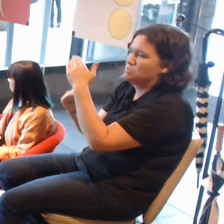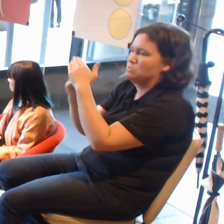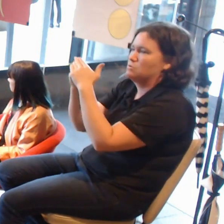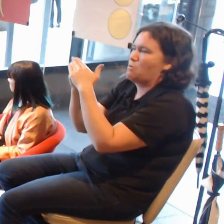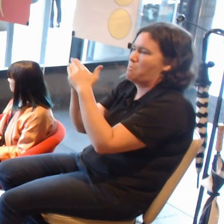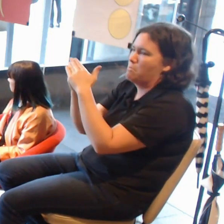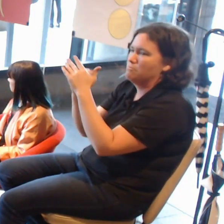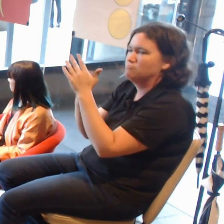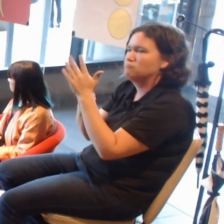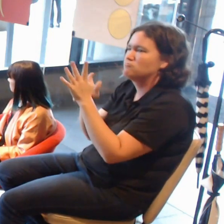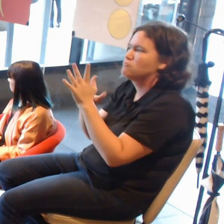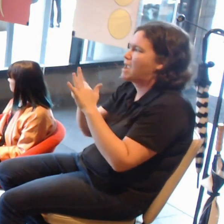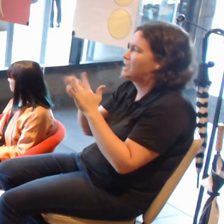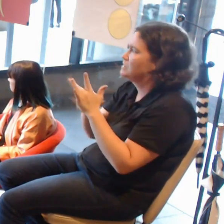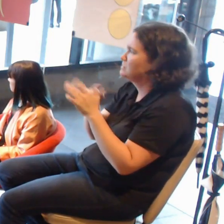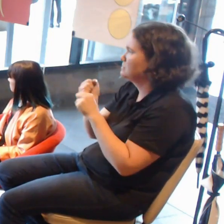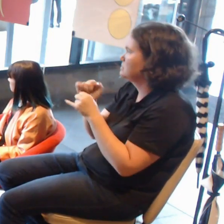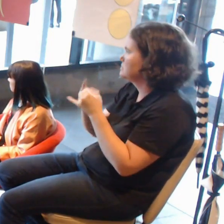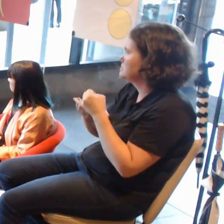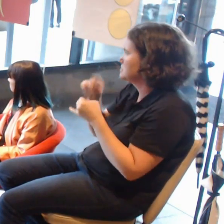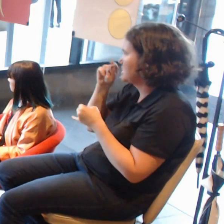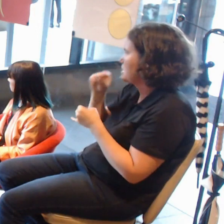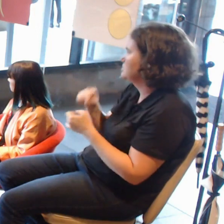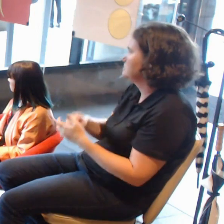But we don't personally touch it.